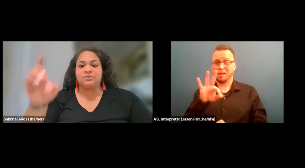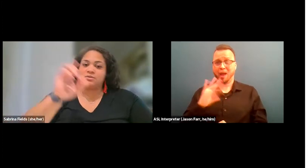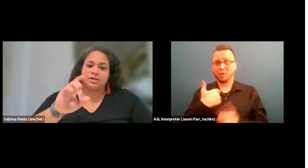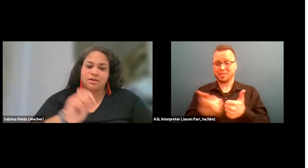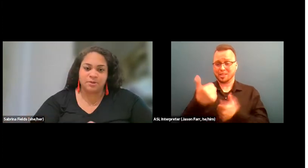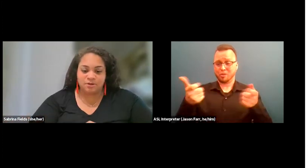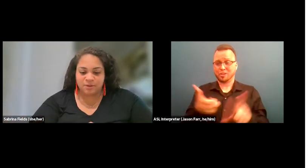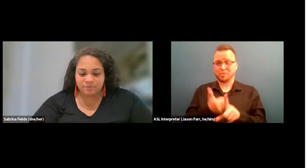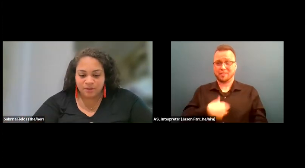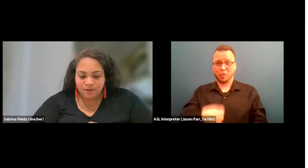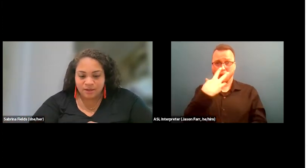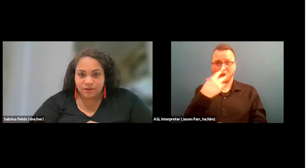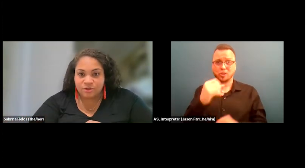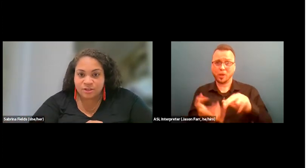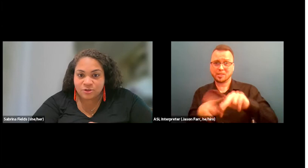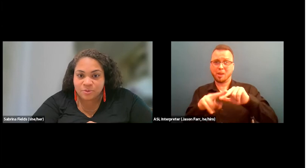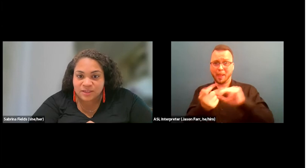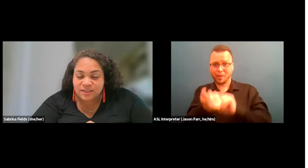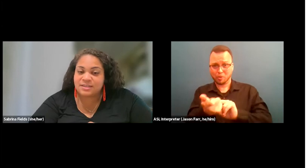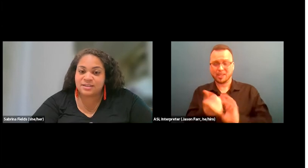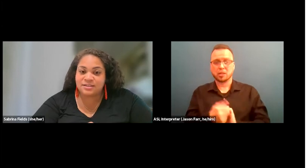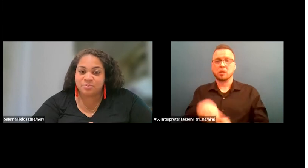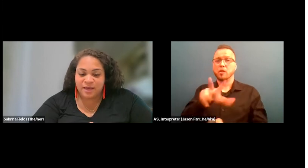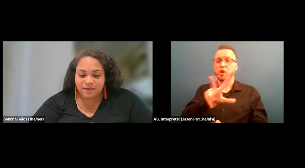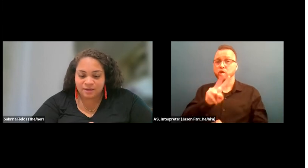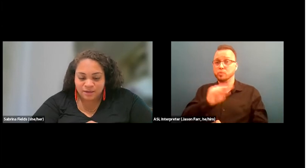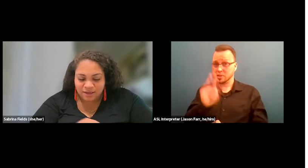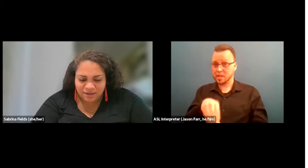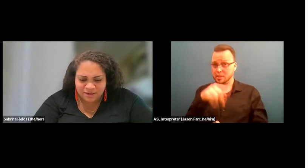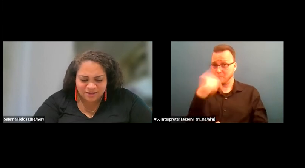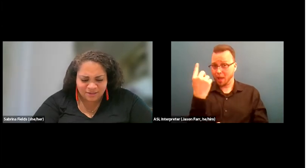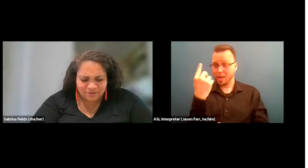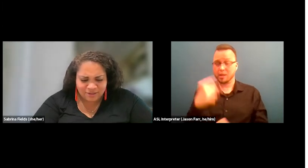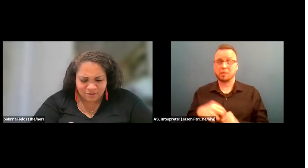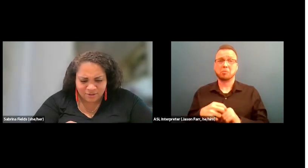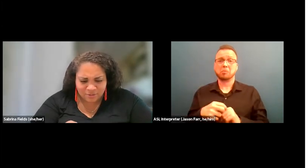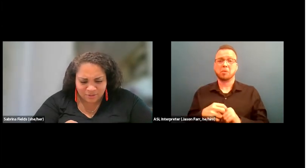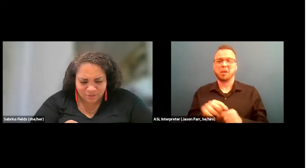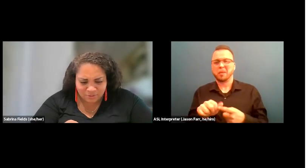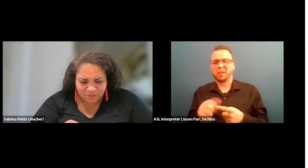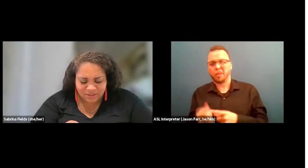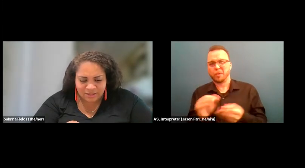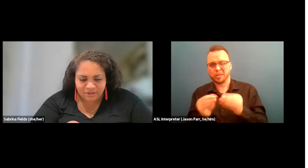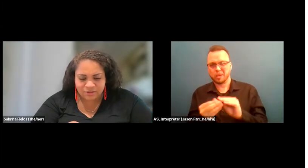So it's gone up a little bit, 32% is black, and these other numbers are really tiny.